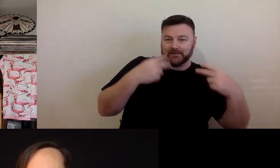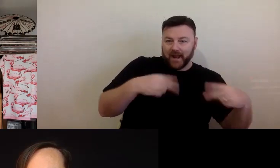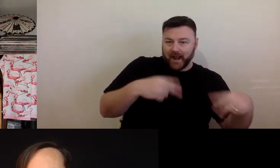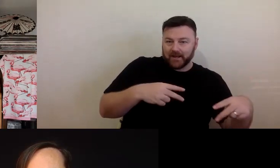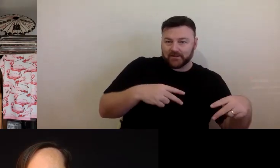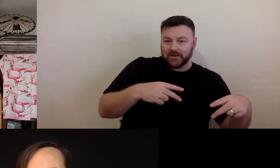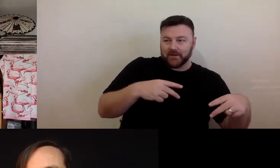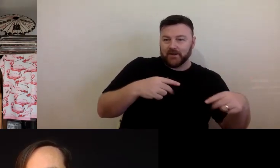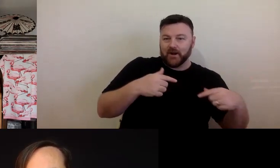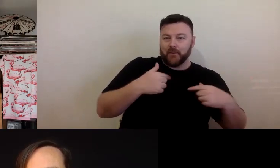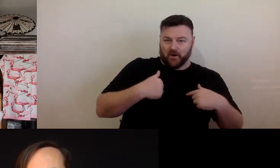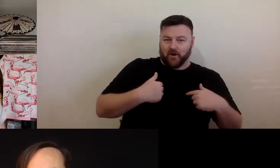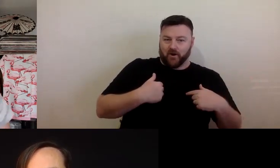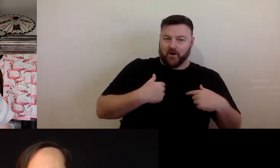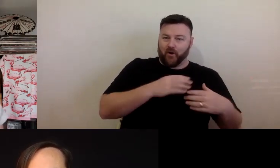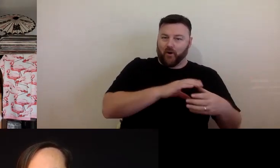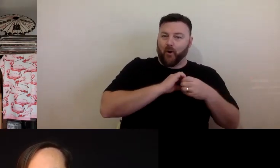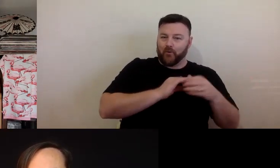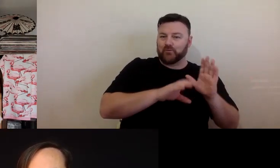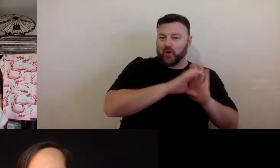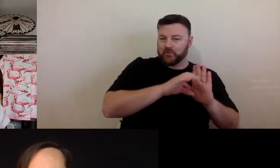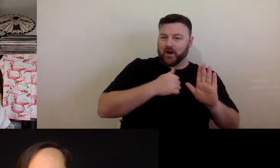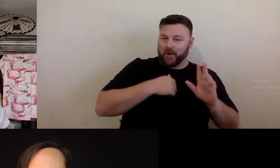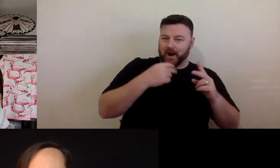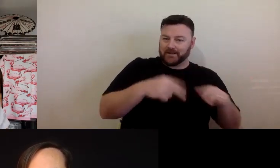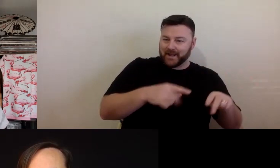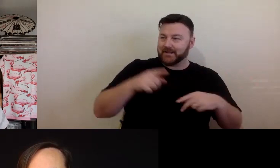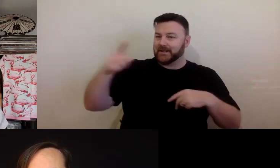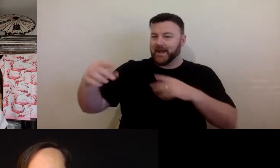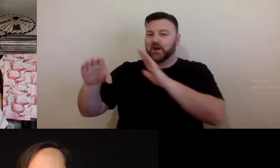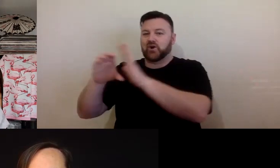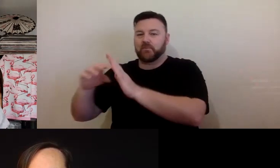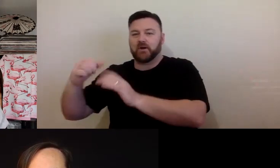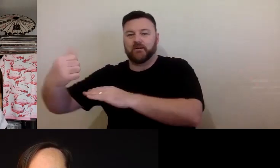versa. You may want to have a simple mechanism in place that says that